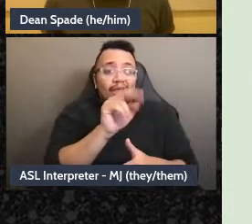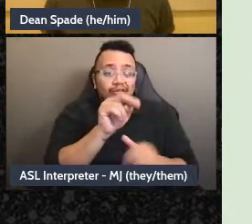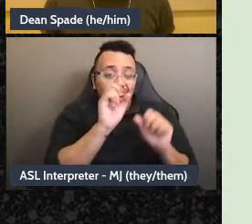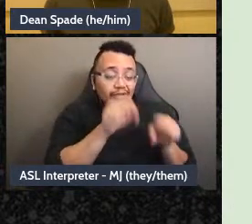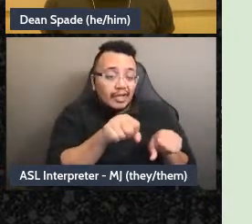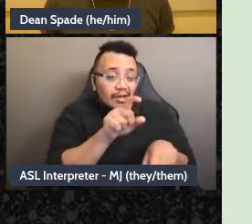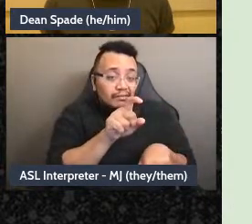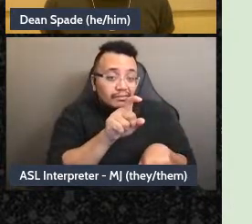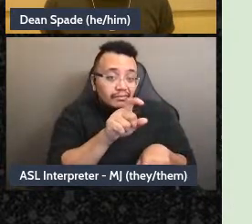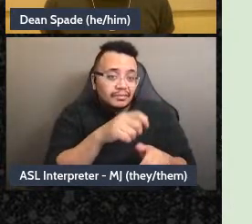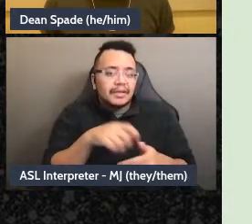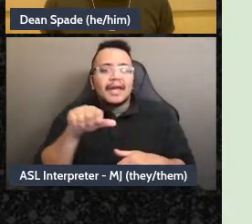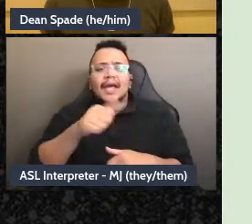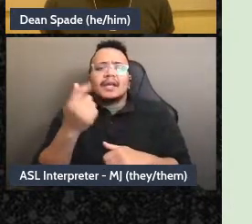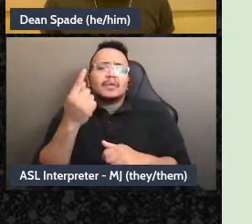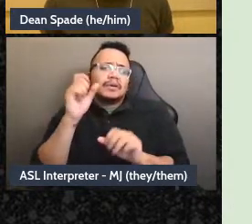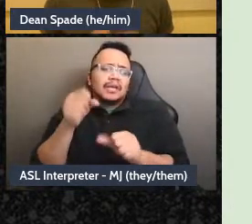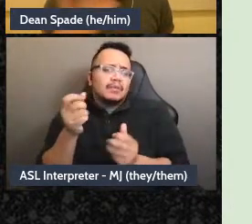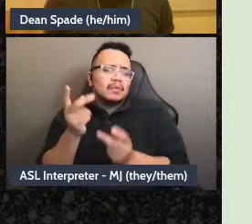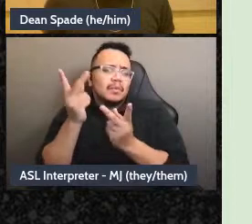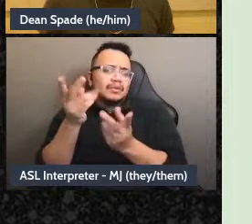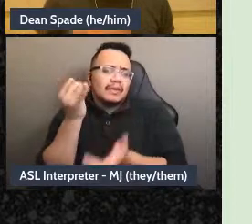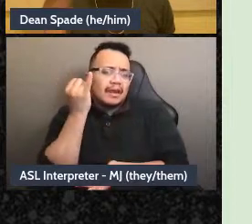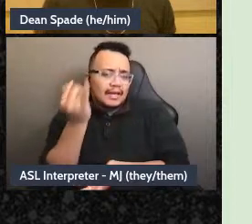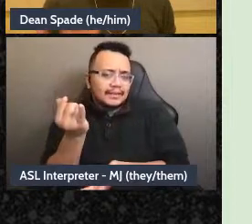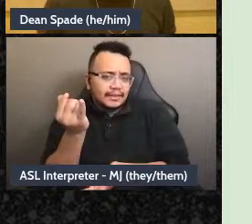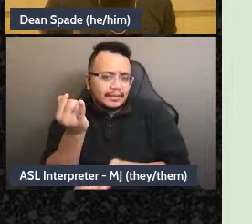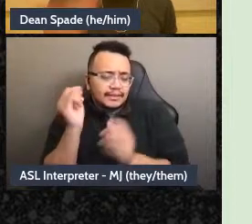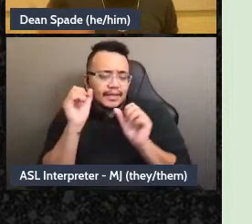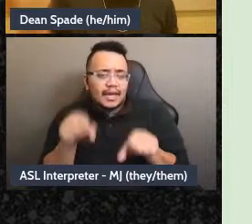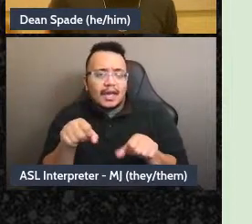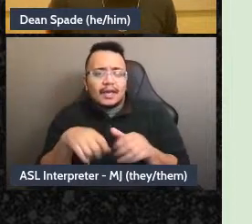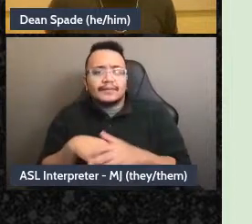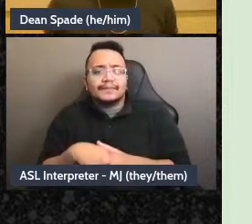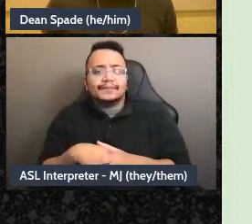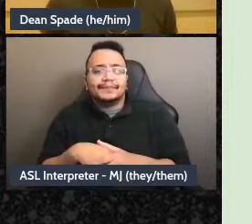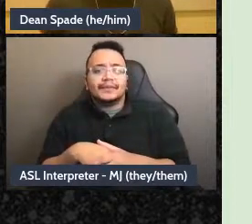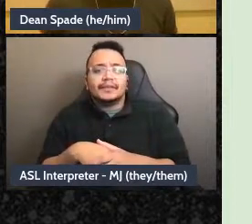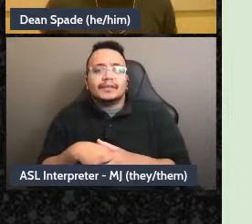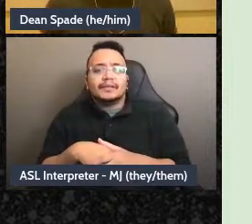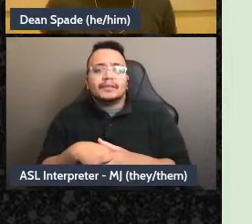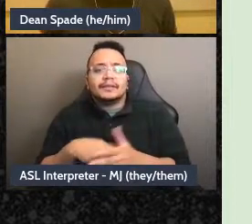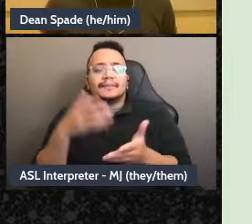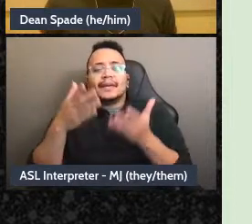um, maybe we, you know, propose it we like mention it on our signal thread our email